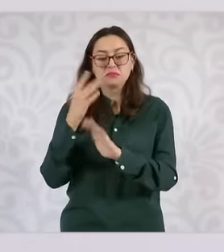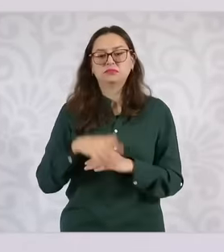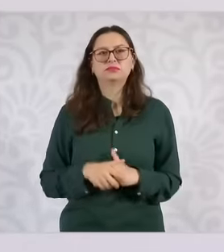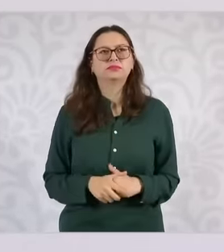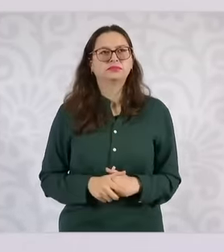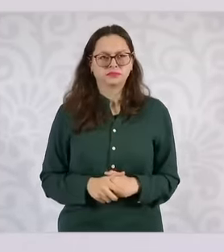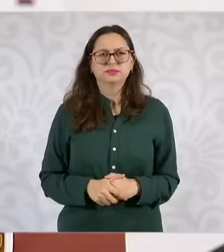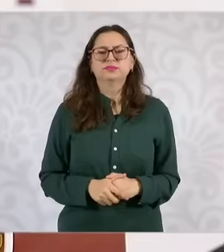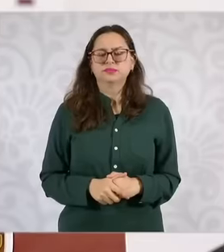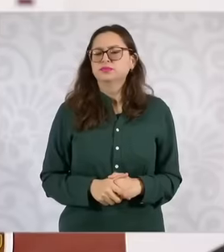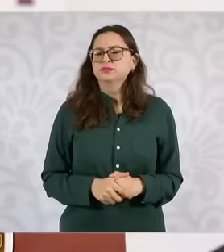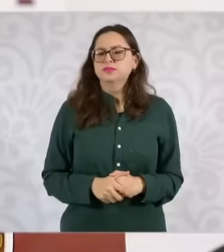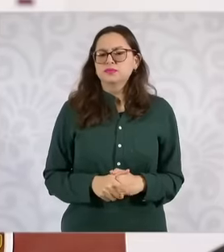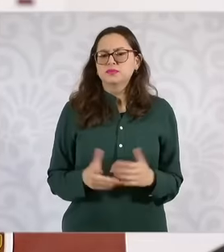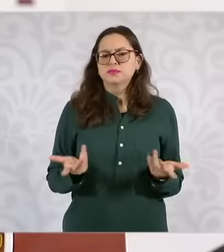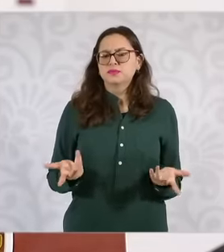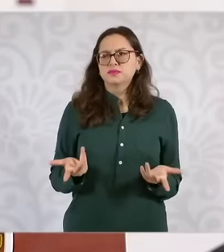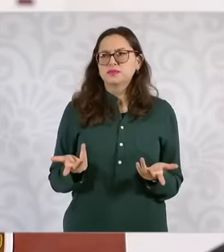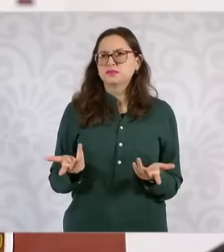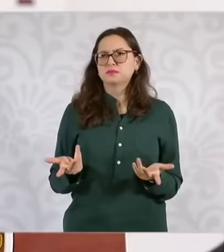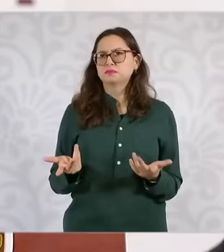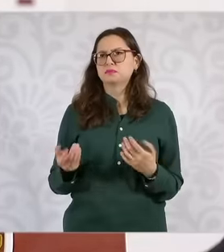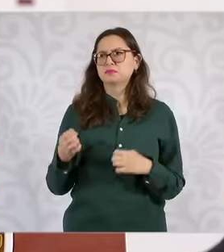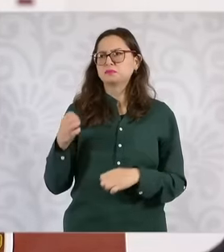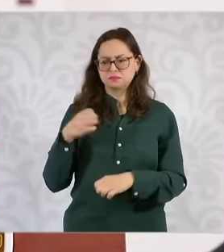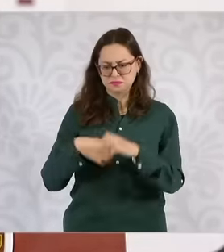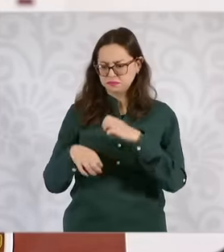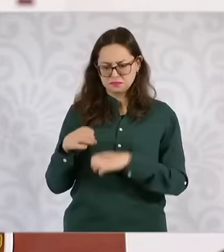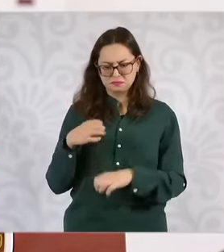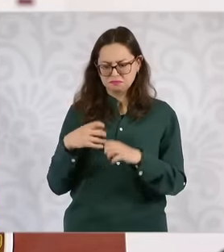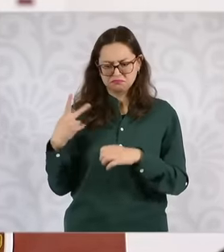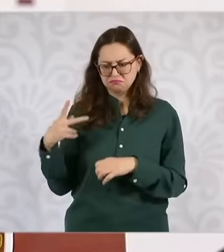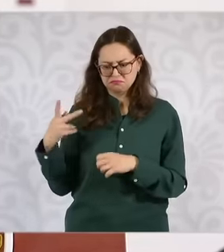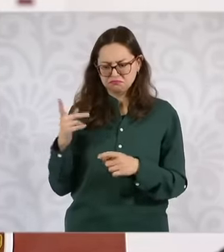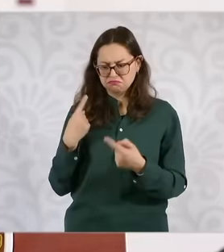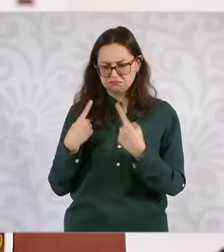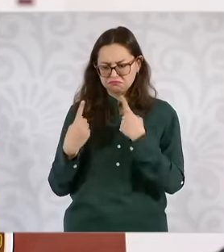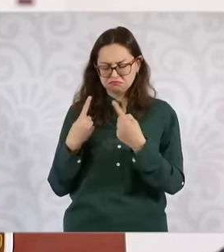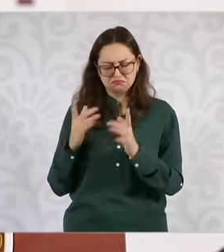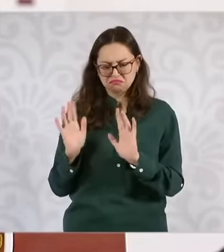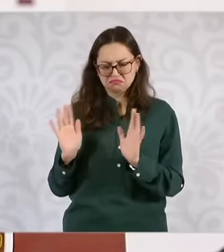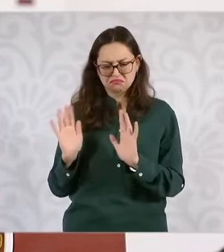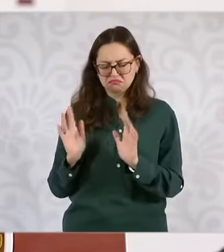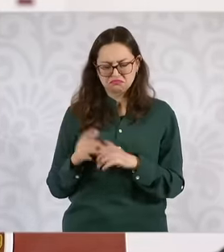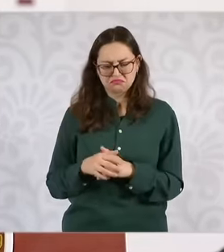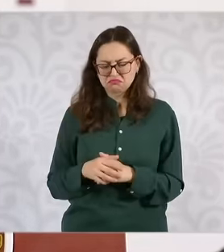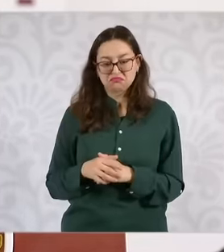where there are current investments, for example in an association with other companies, they have the port